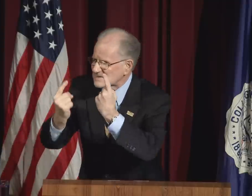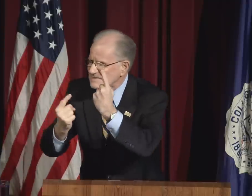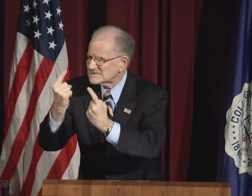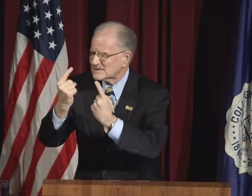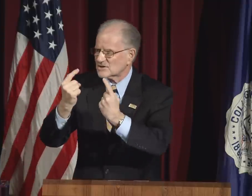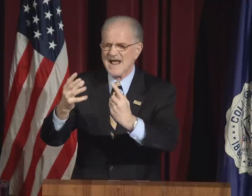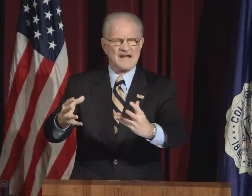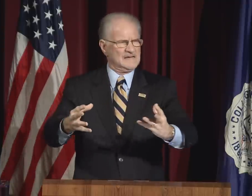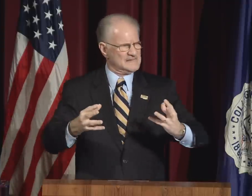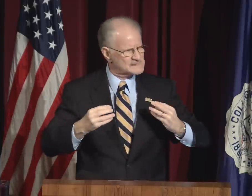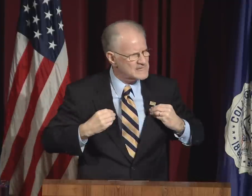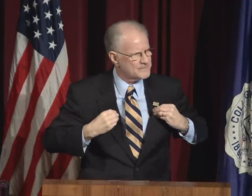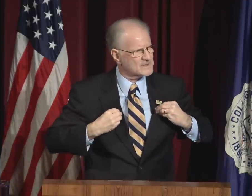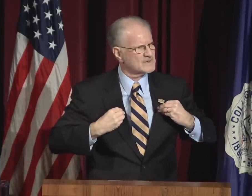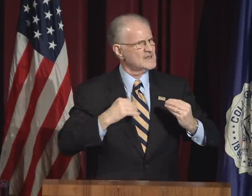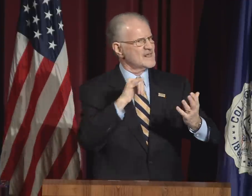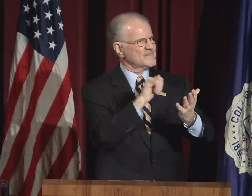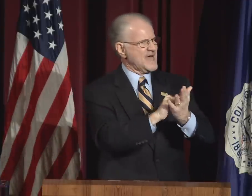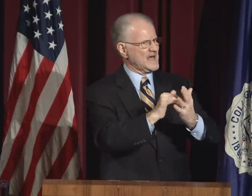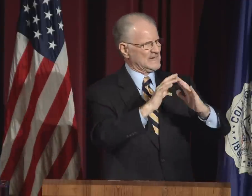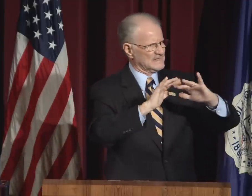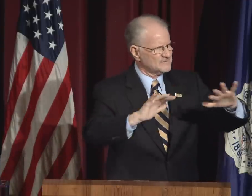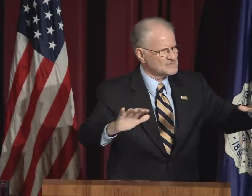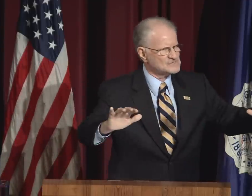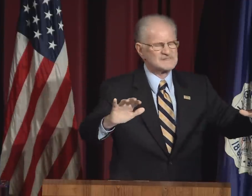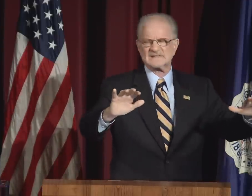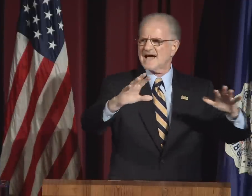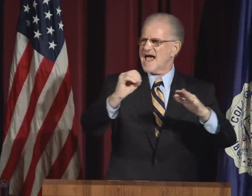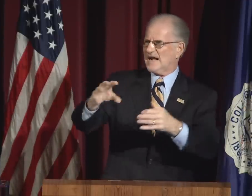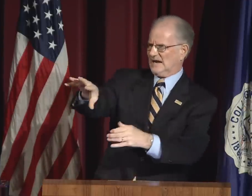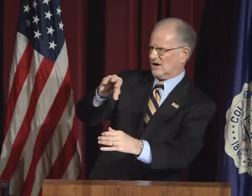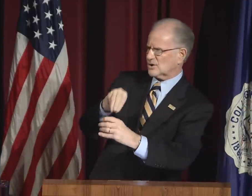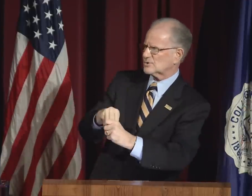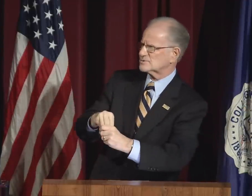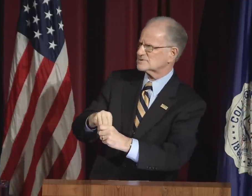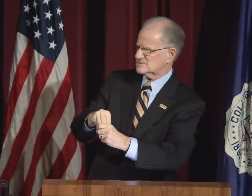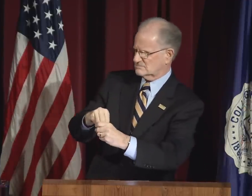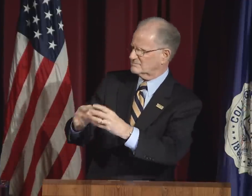that we have considered